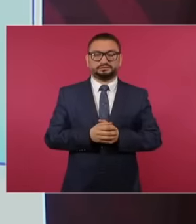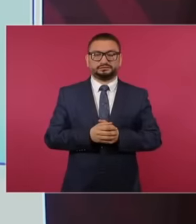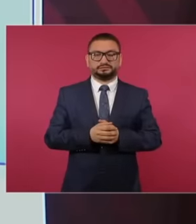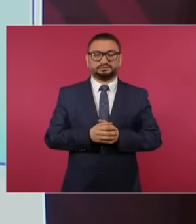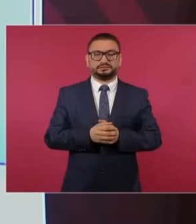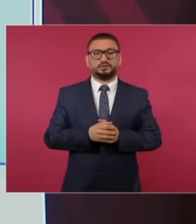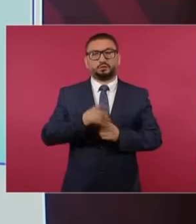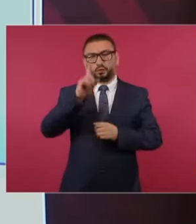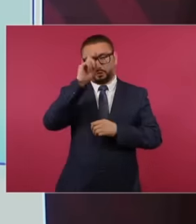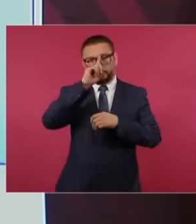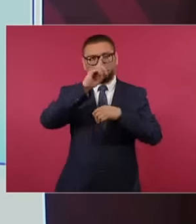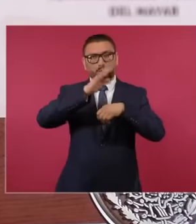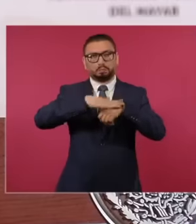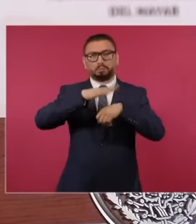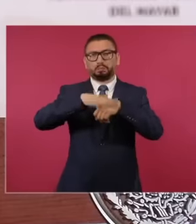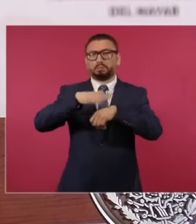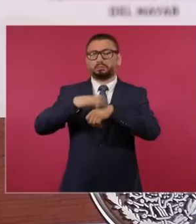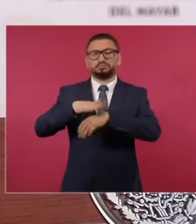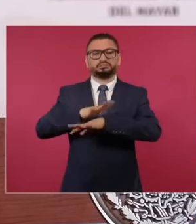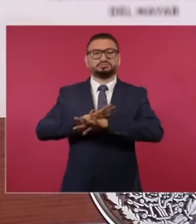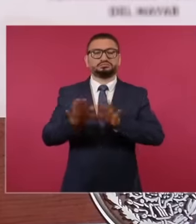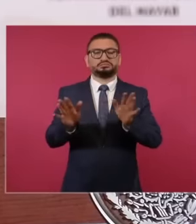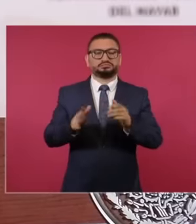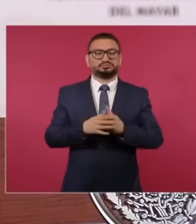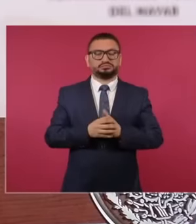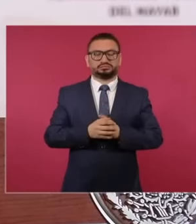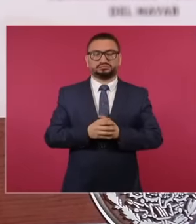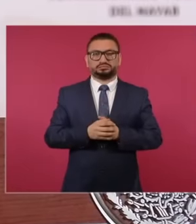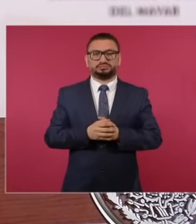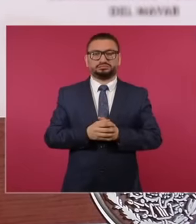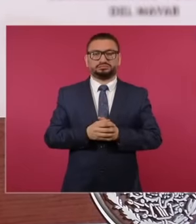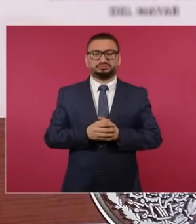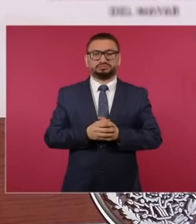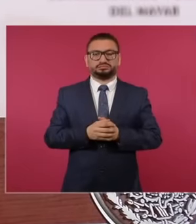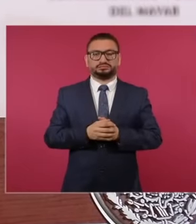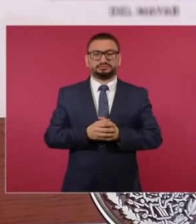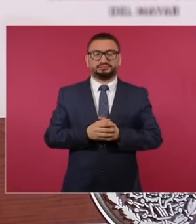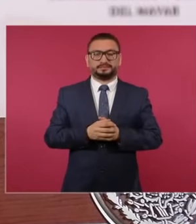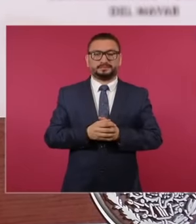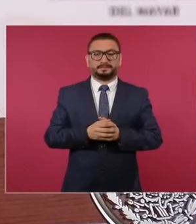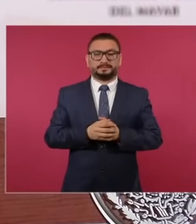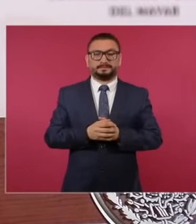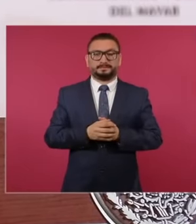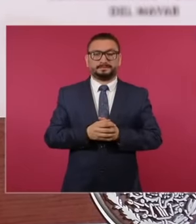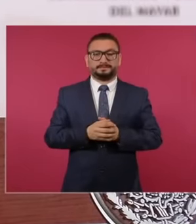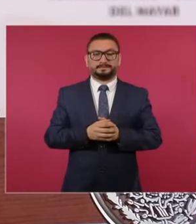recommendations. It is a